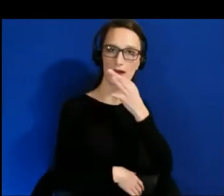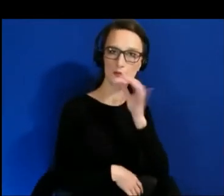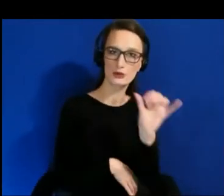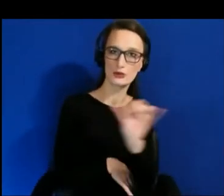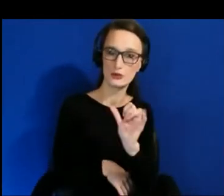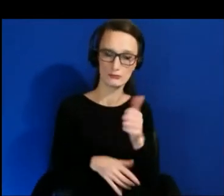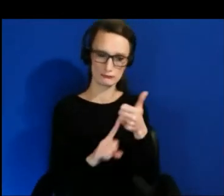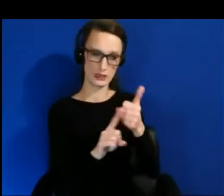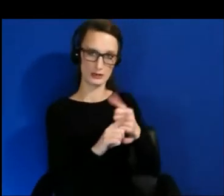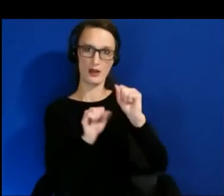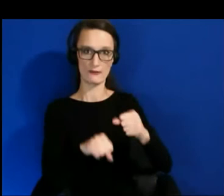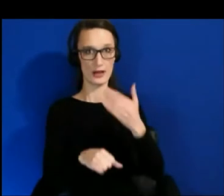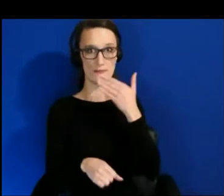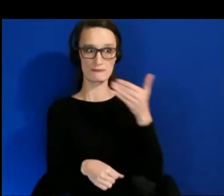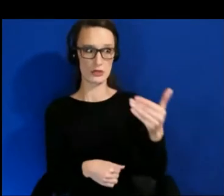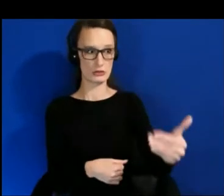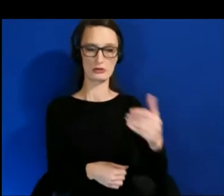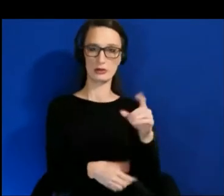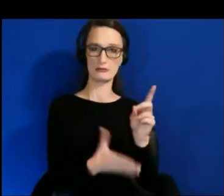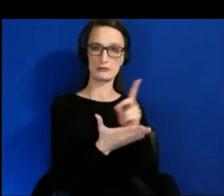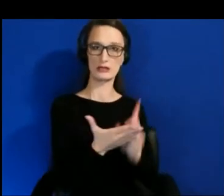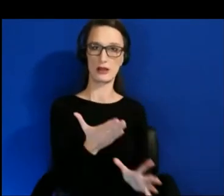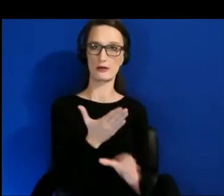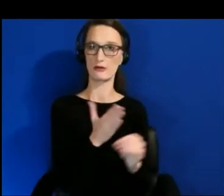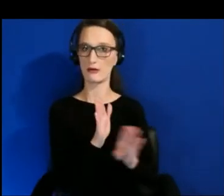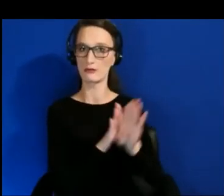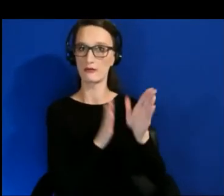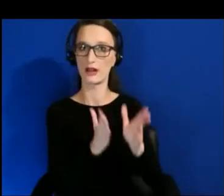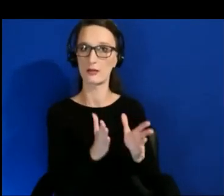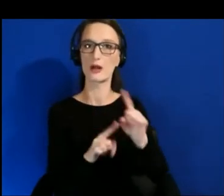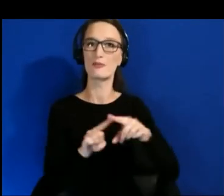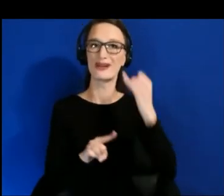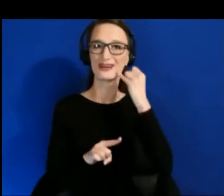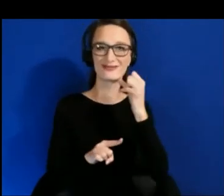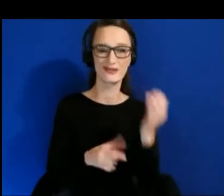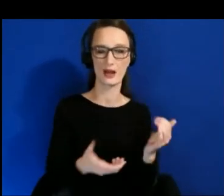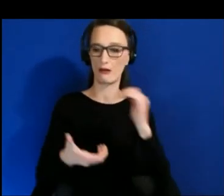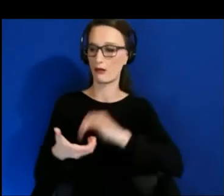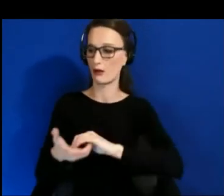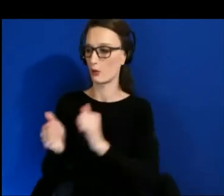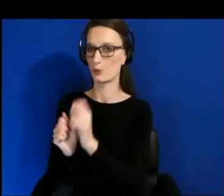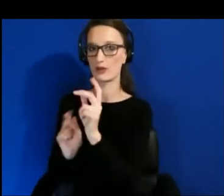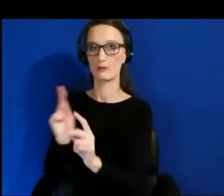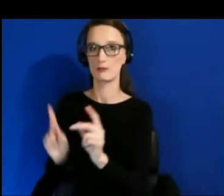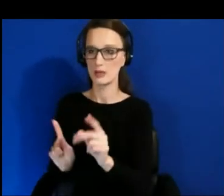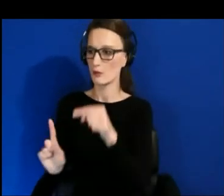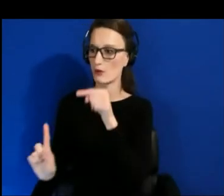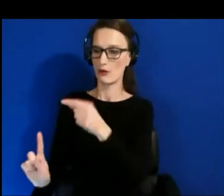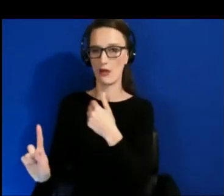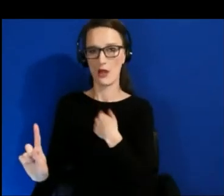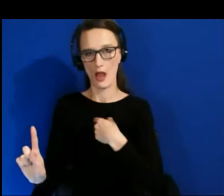but without partnering with people that have this deep industry knowledge, we're not going